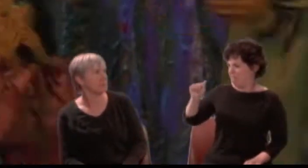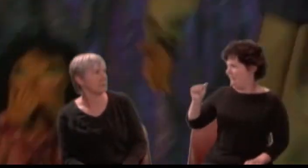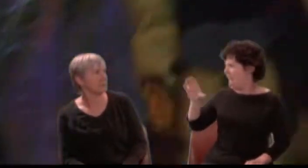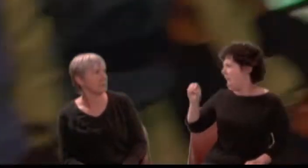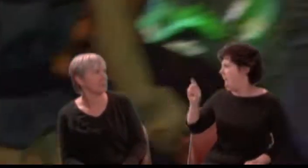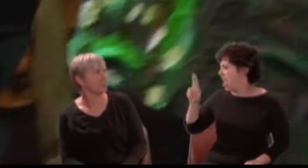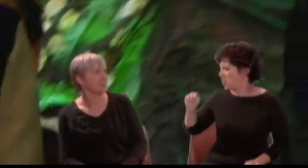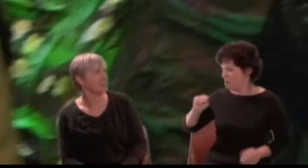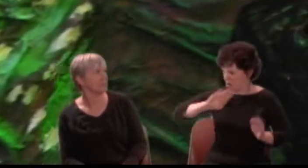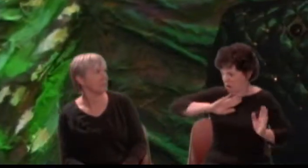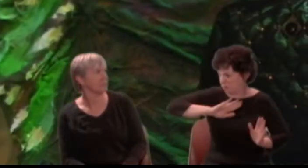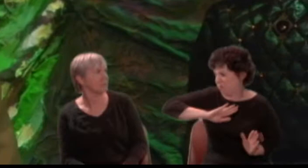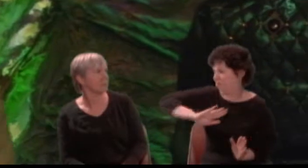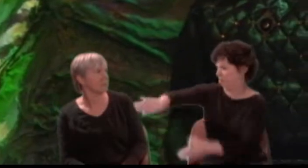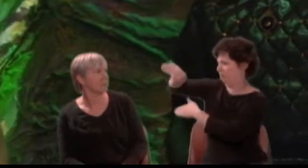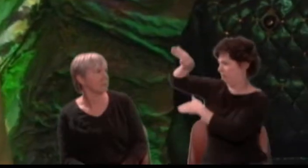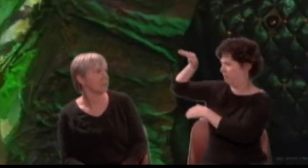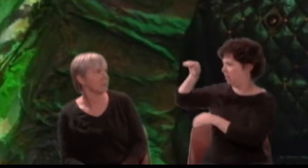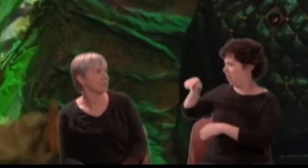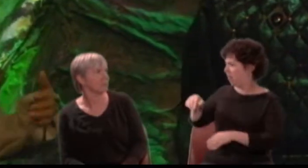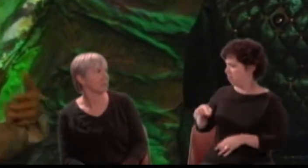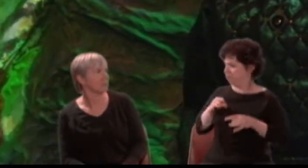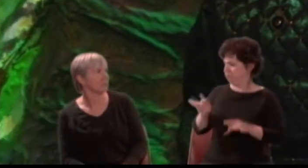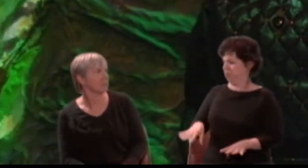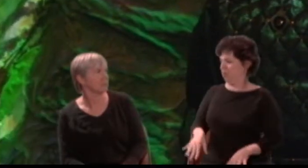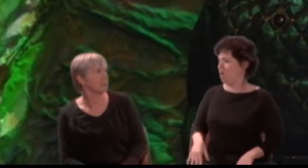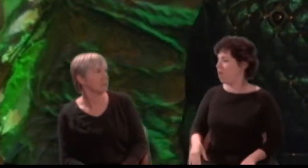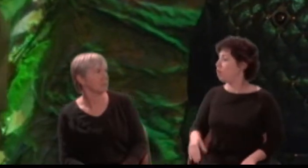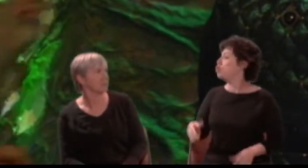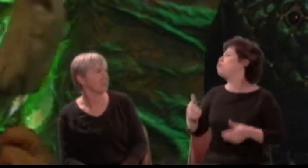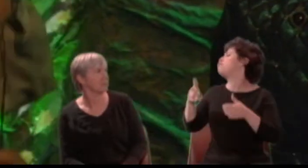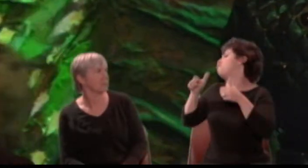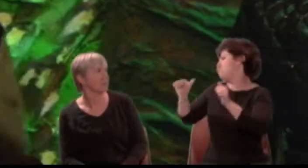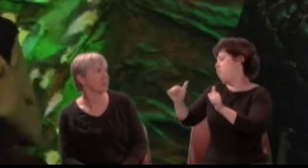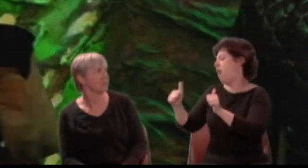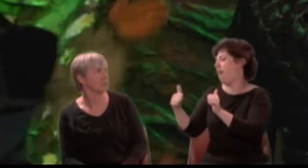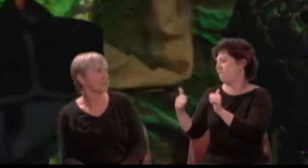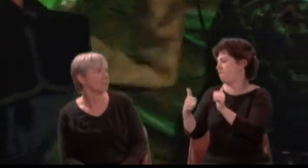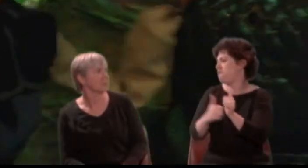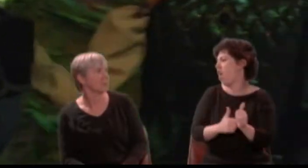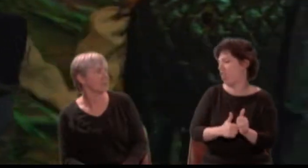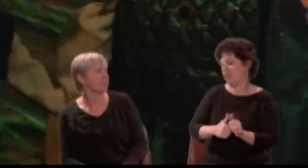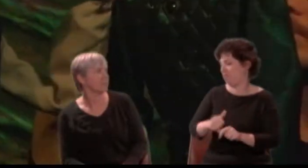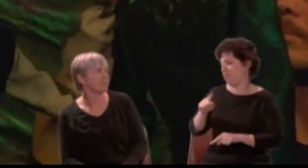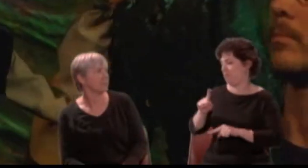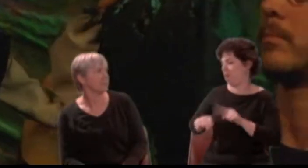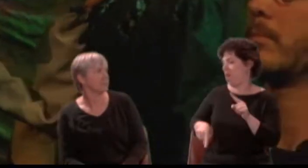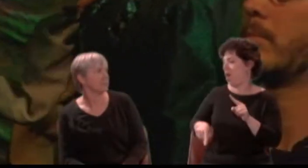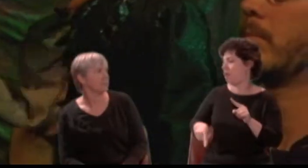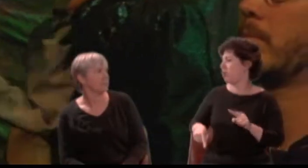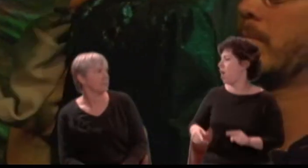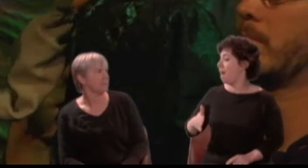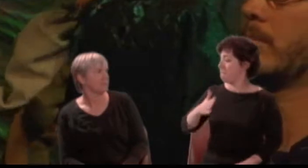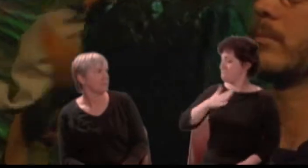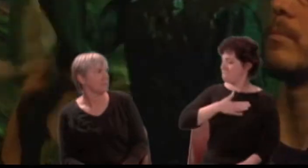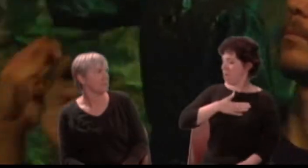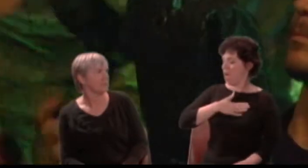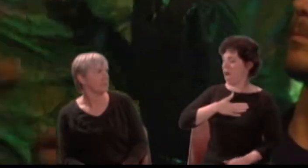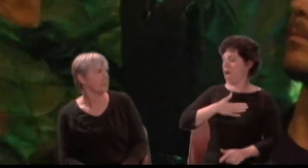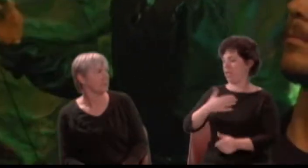Now follow, if thou darest, to try whose right, of thine or mine, is most in Helena. Demetrius: Follow!